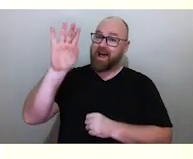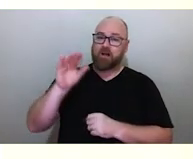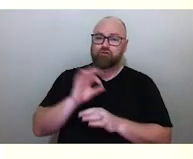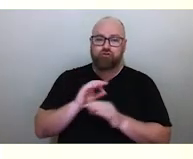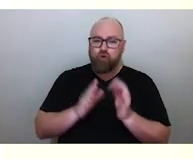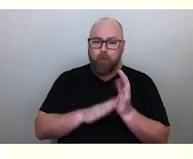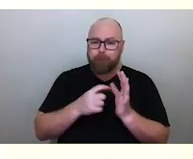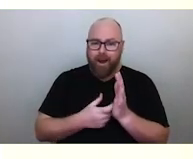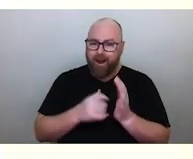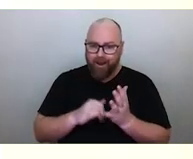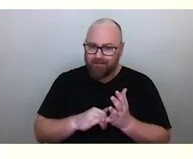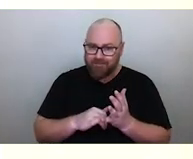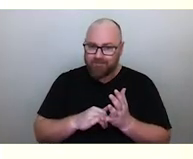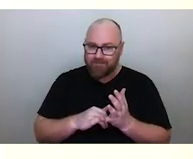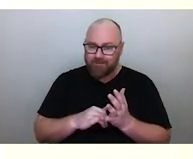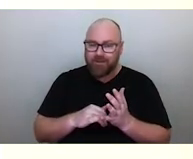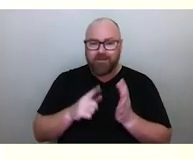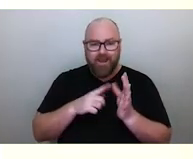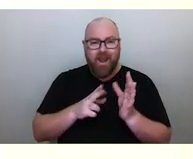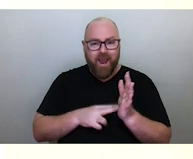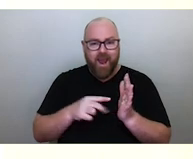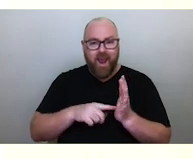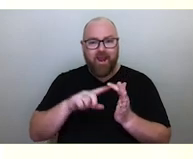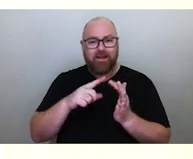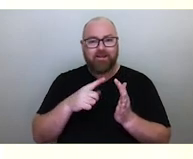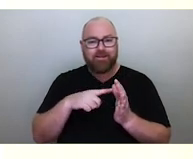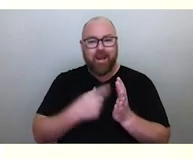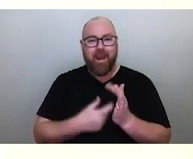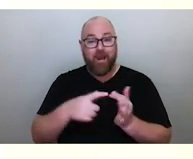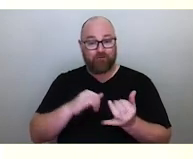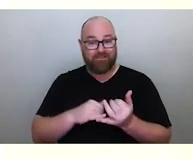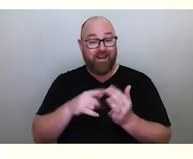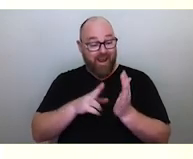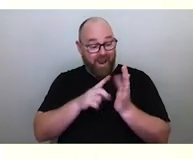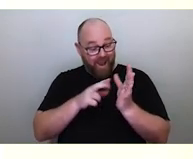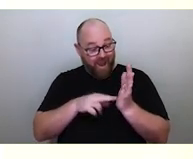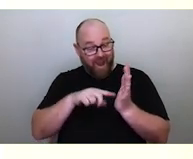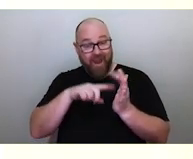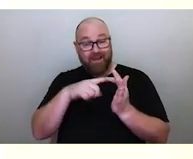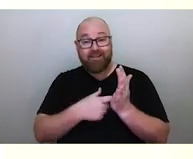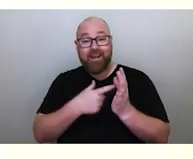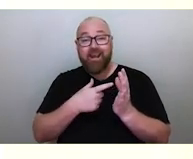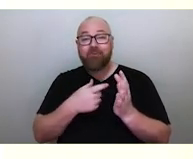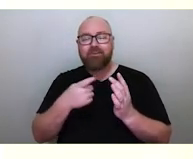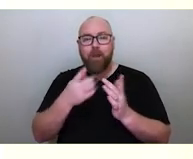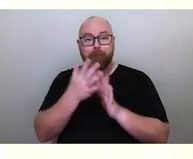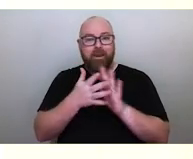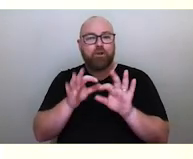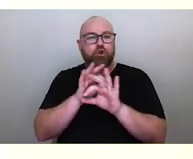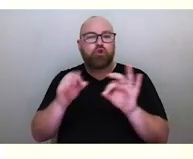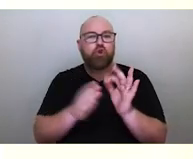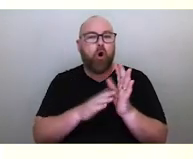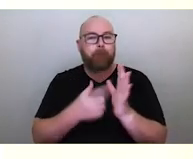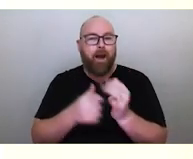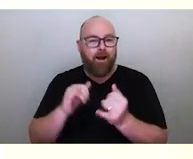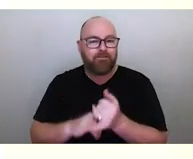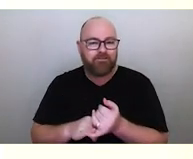It's Antares, which ironically means 'not Mars'. Antares is the Greek God of war, as Mars is the Roman God of war.